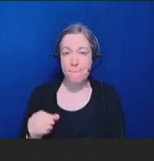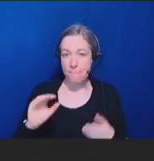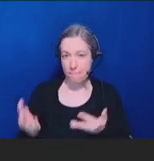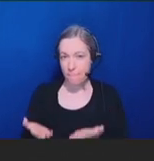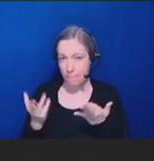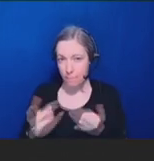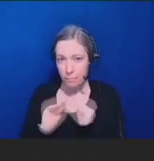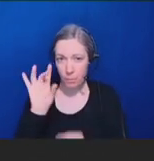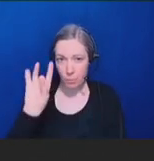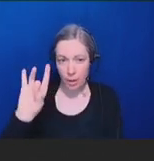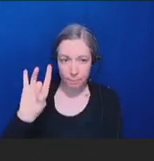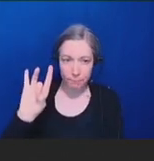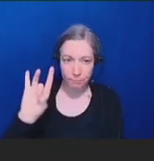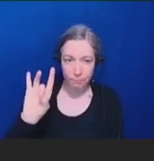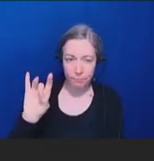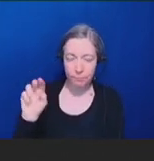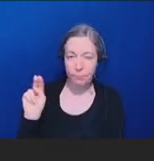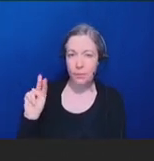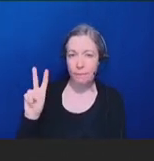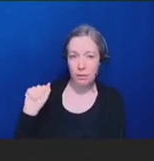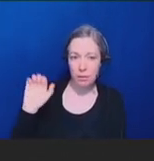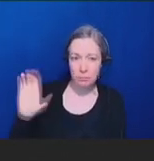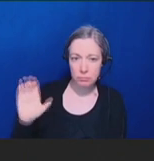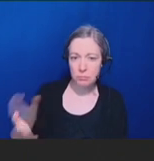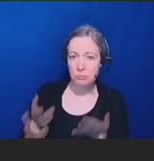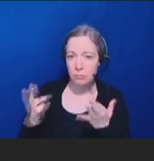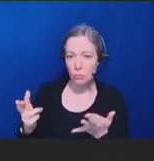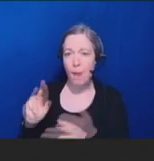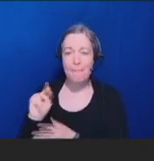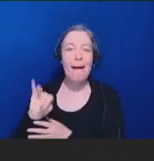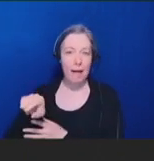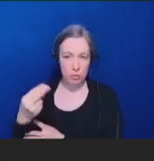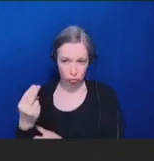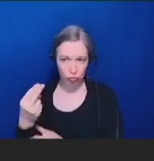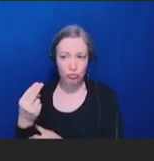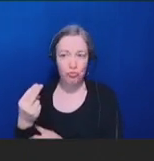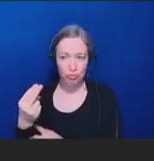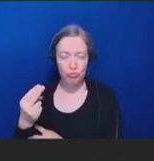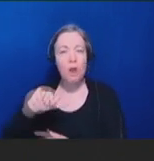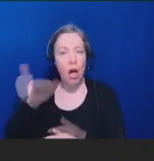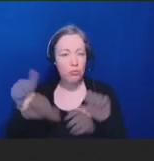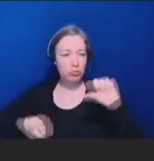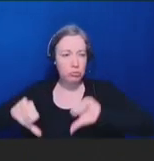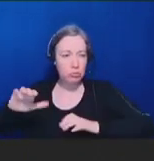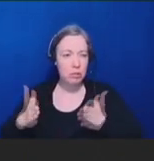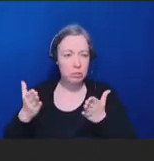NIH and other scientists in industry and academia continue to support basic research on underlying